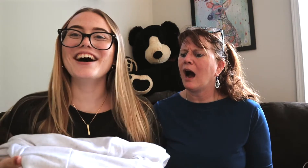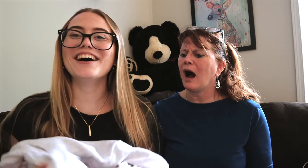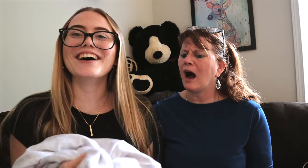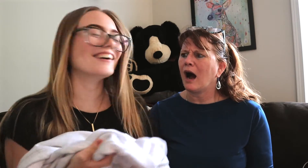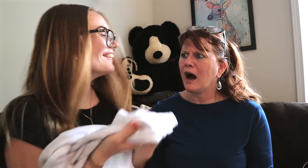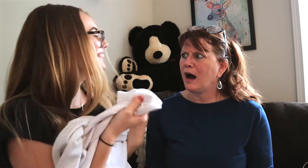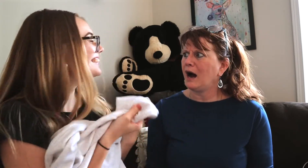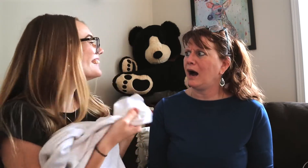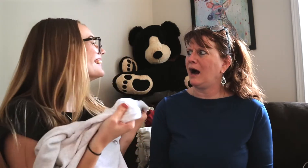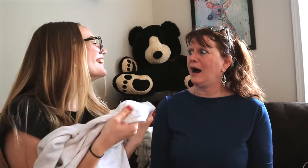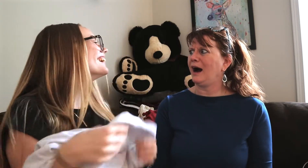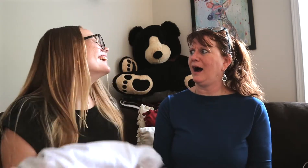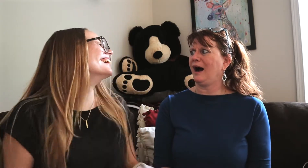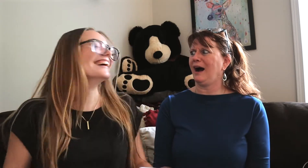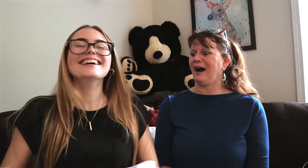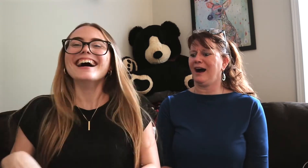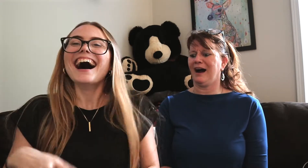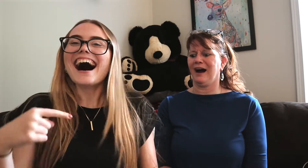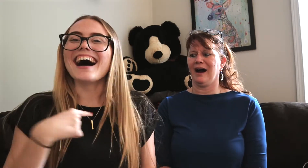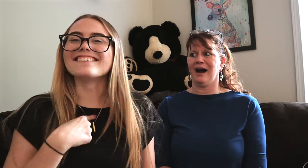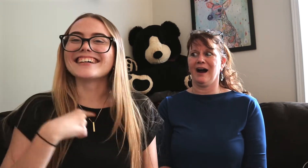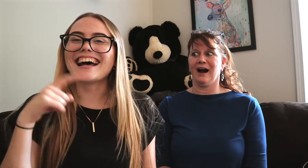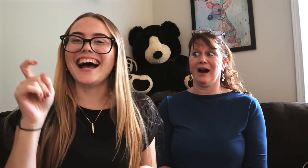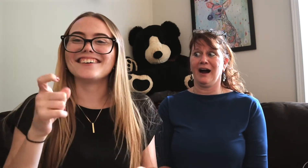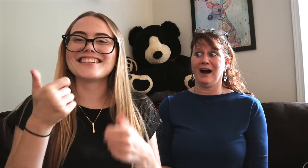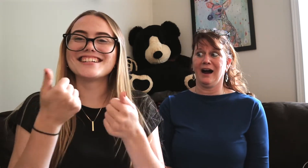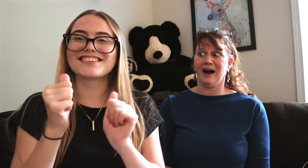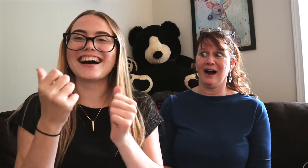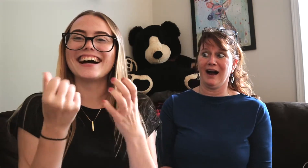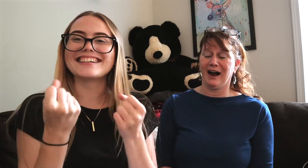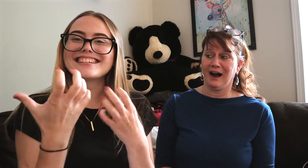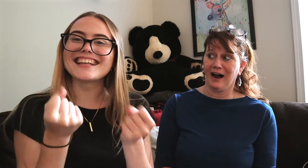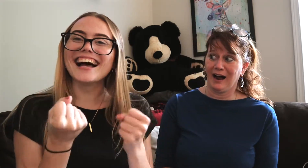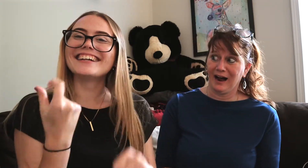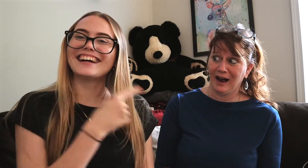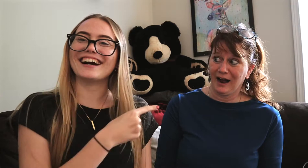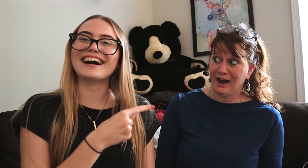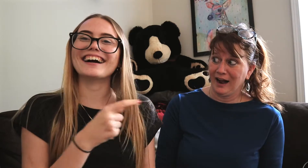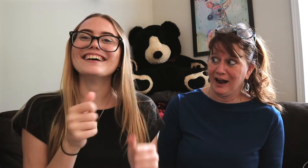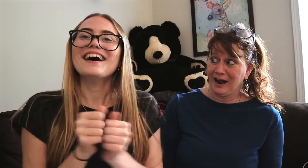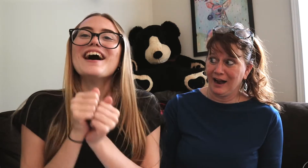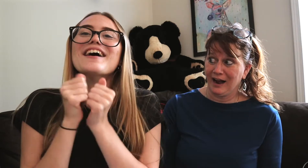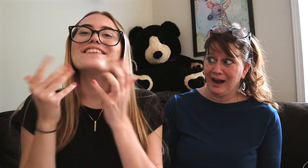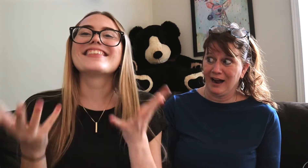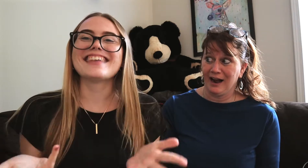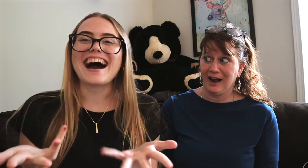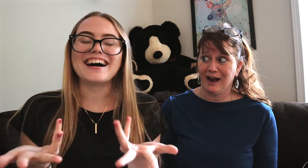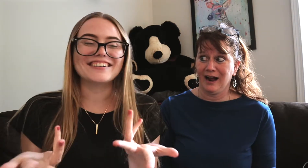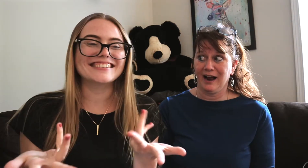soo.... *giggling* i'm gonna have to try to sign her without.....